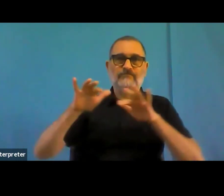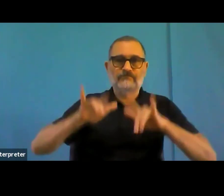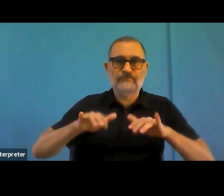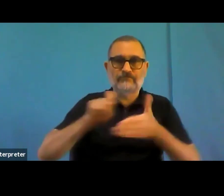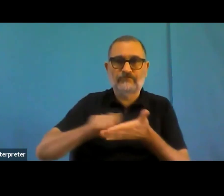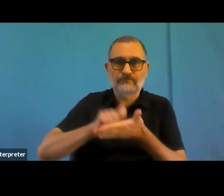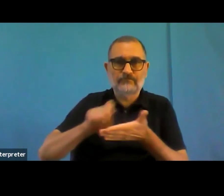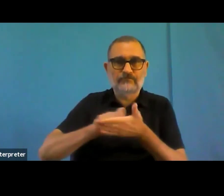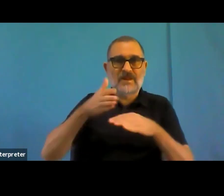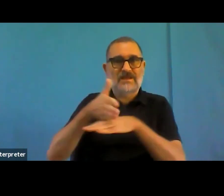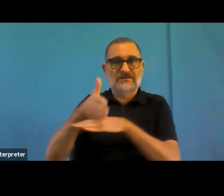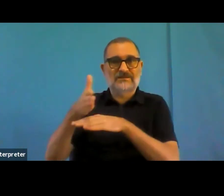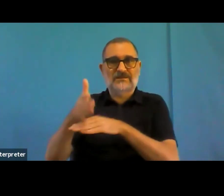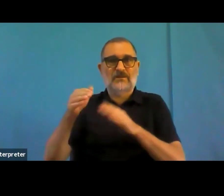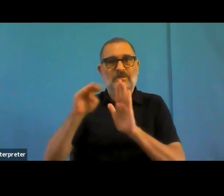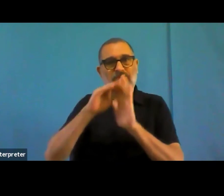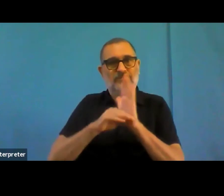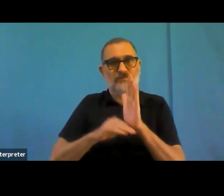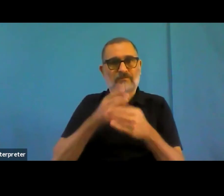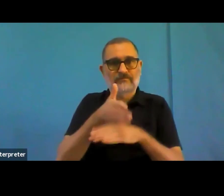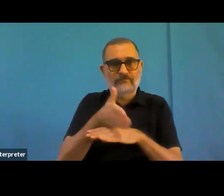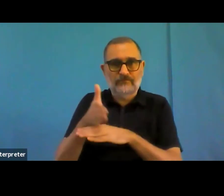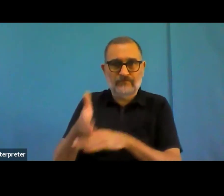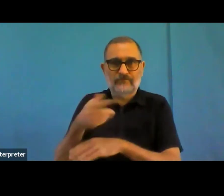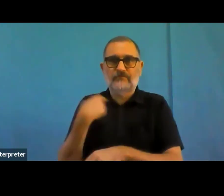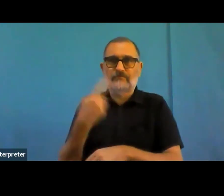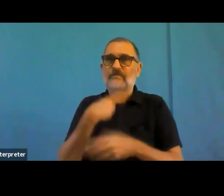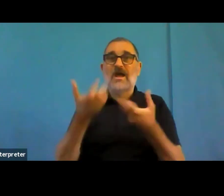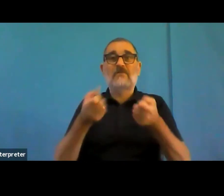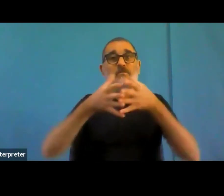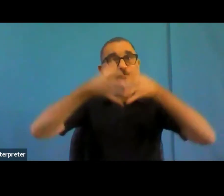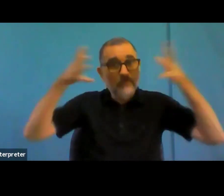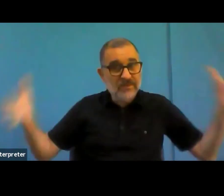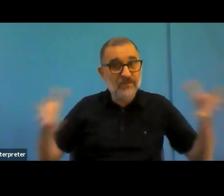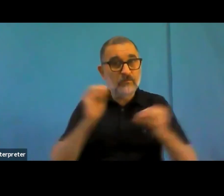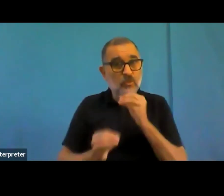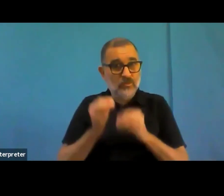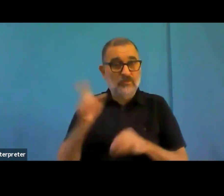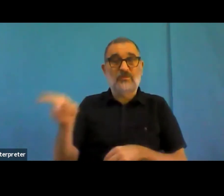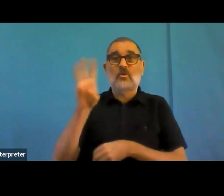But if the if the basic thing provided was accessible, then many things would be easier.